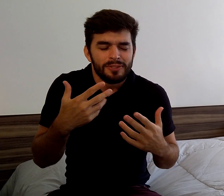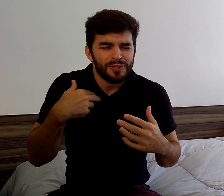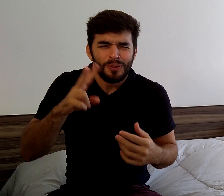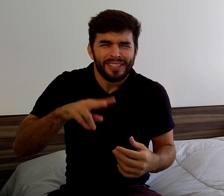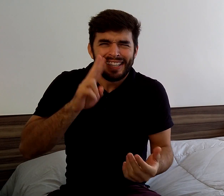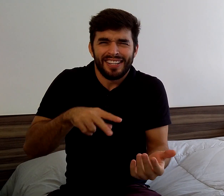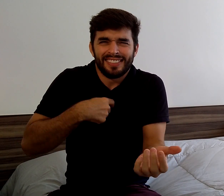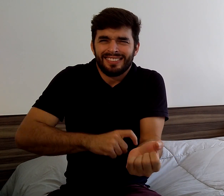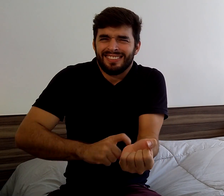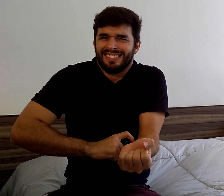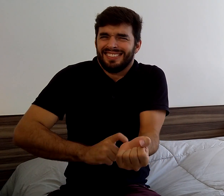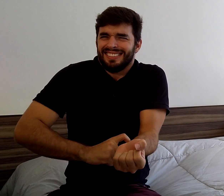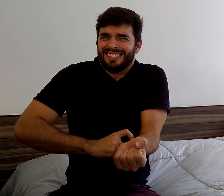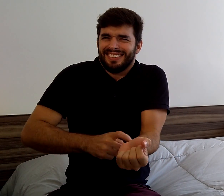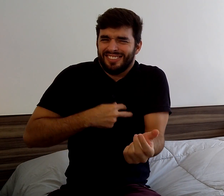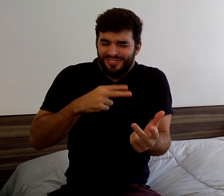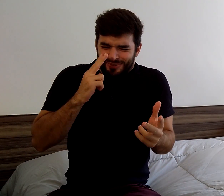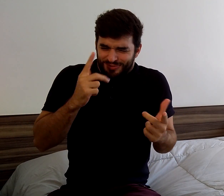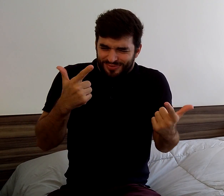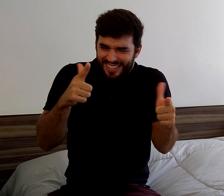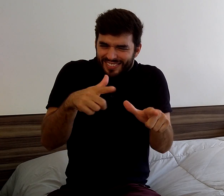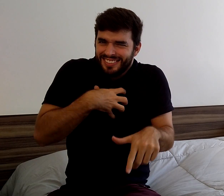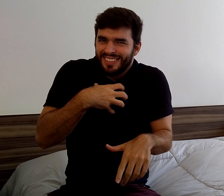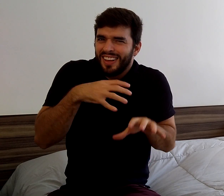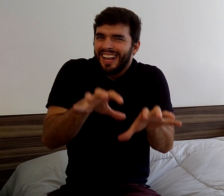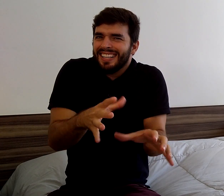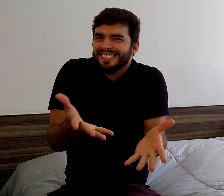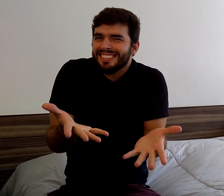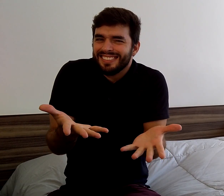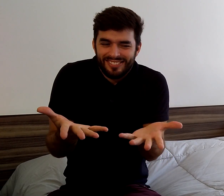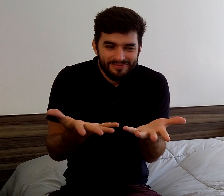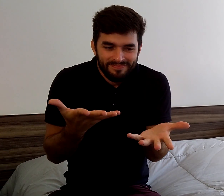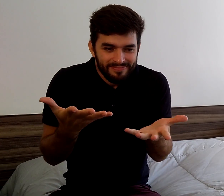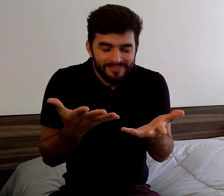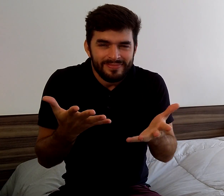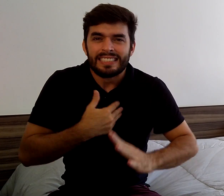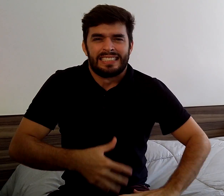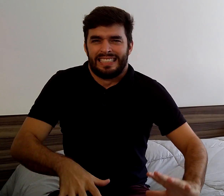I've never been so nervous in my entire life.